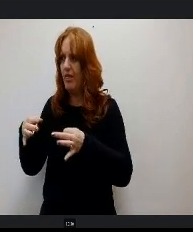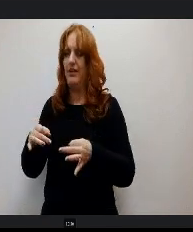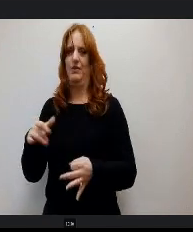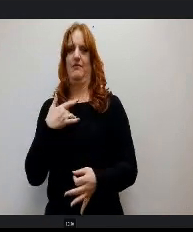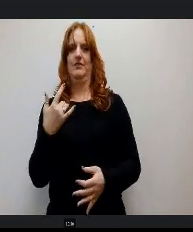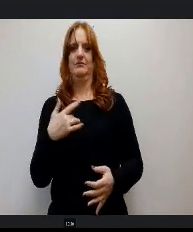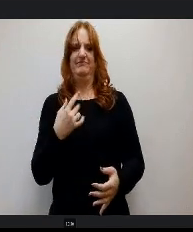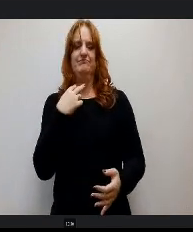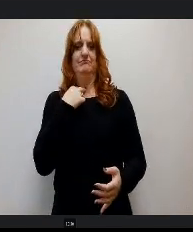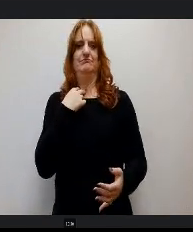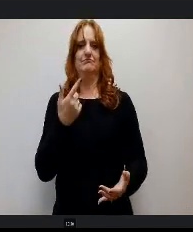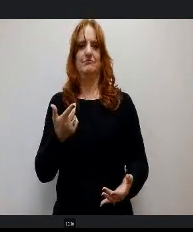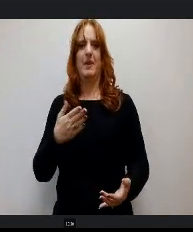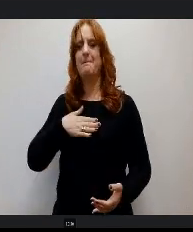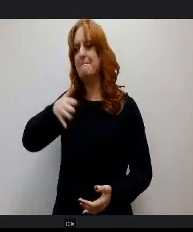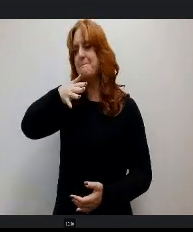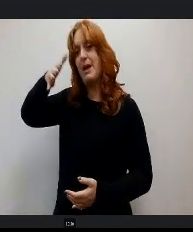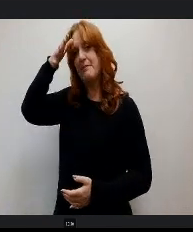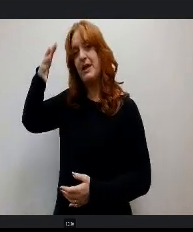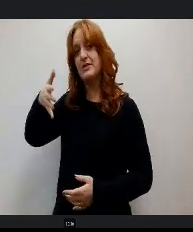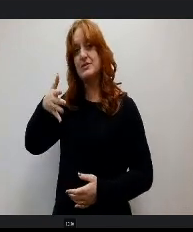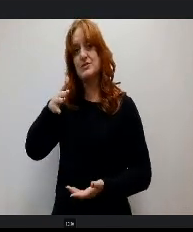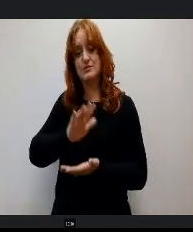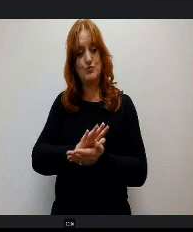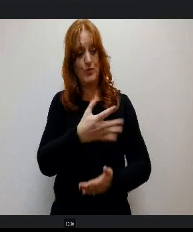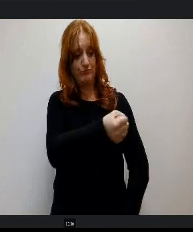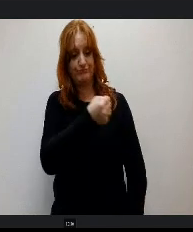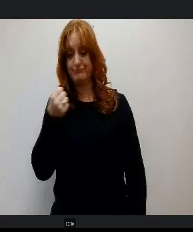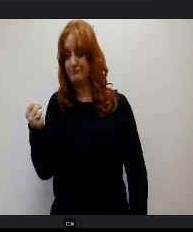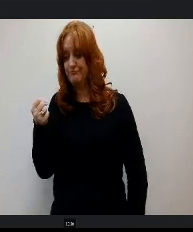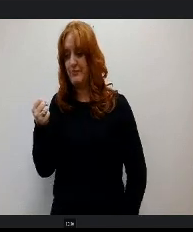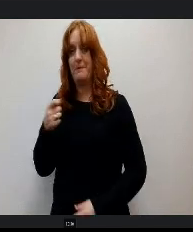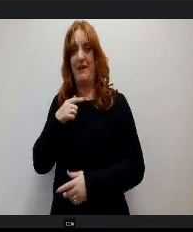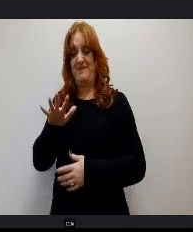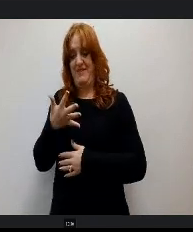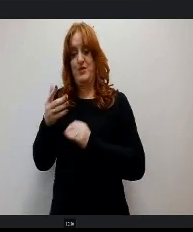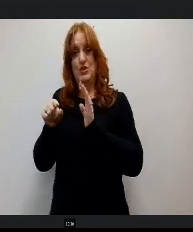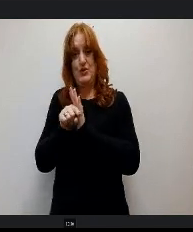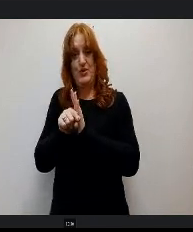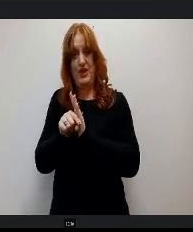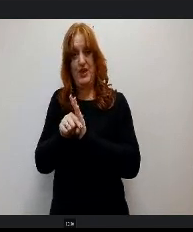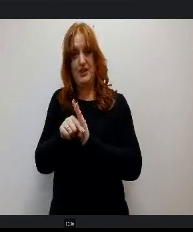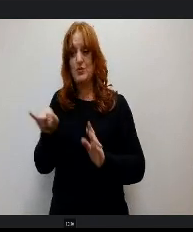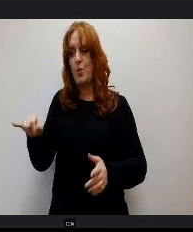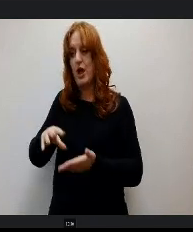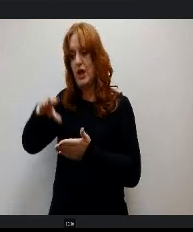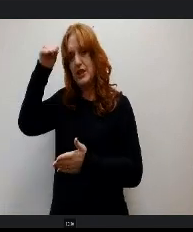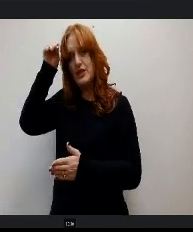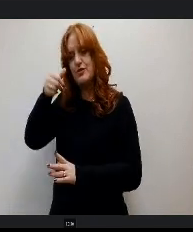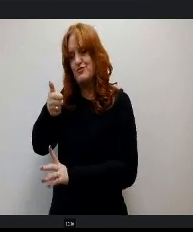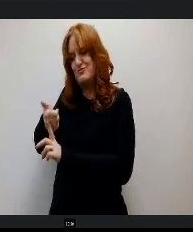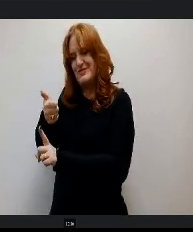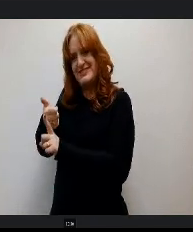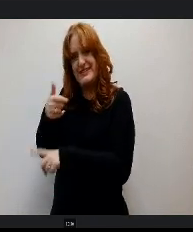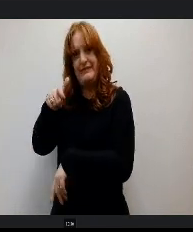My parents pulled me out of school my 5th grade year to so I could learn at my own pace and